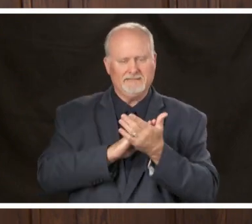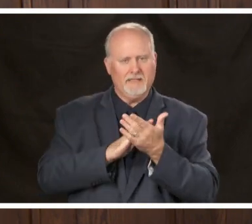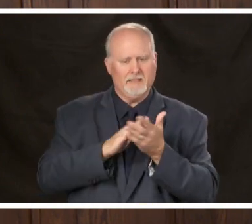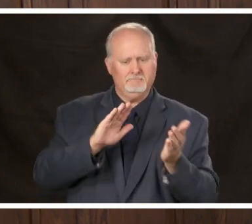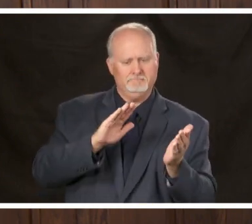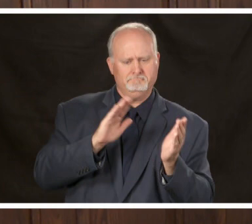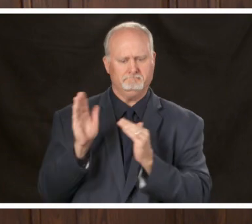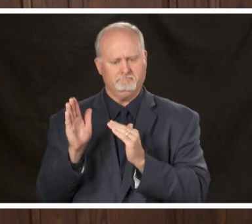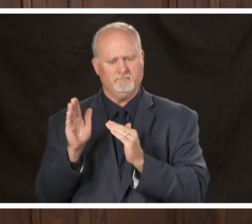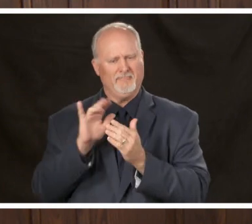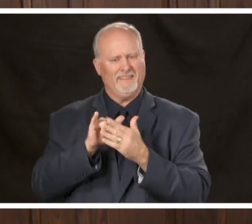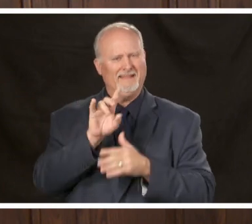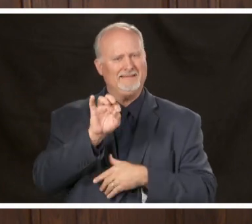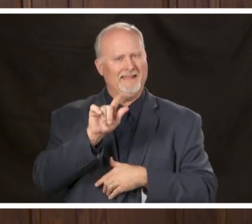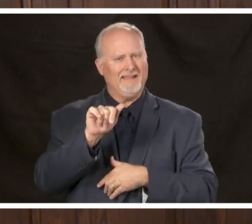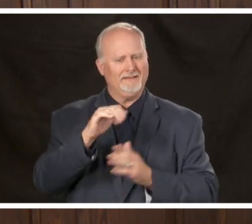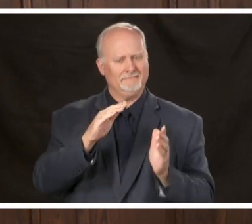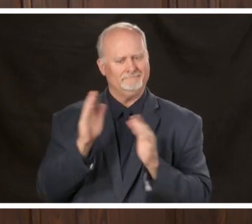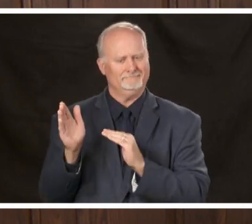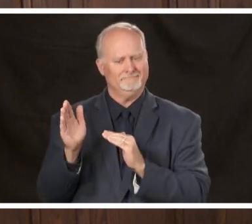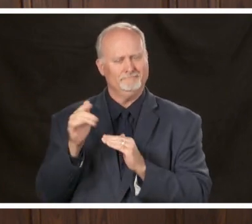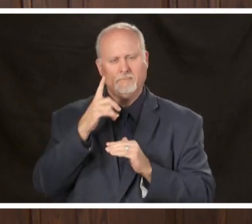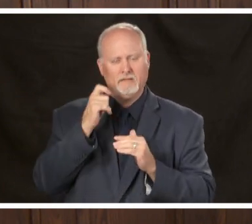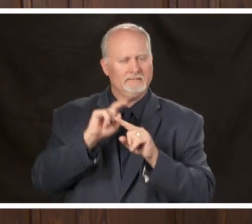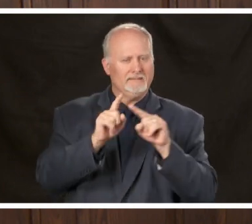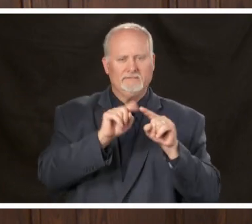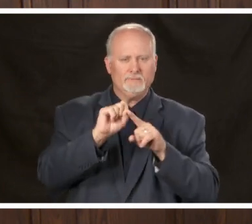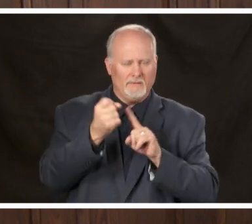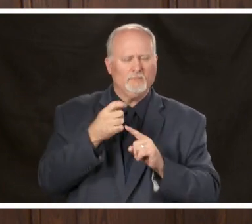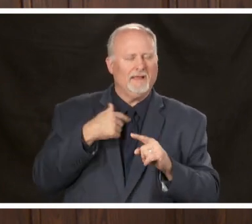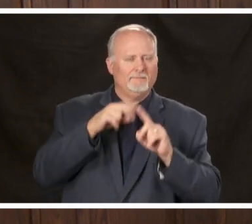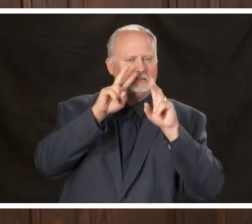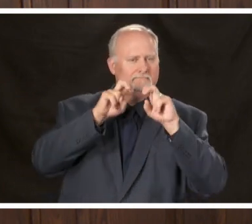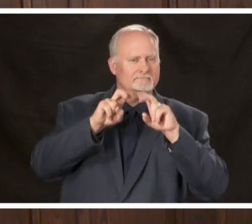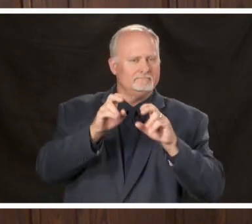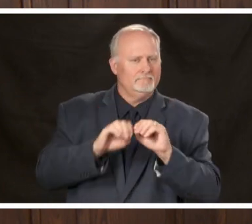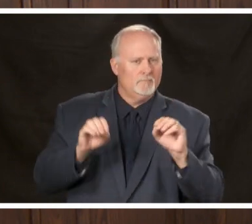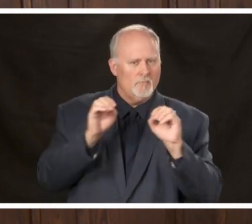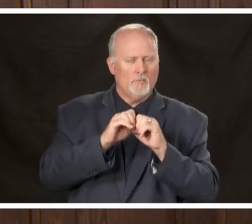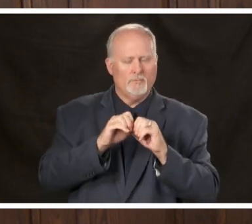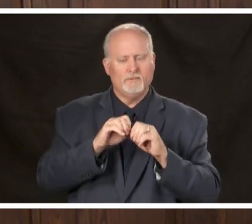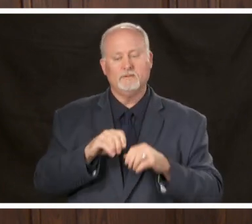because of certain situations we'll just have to see and but I'm really happy to